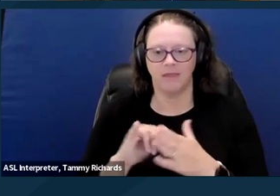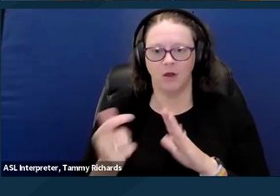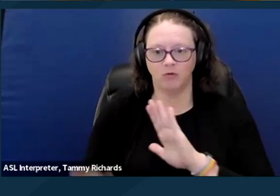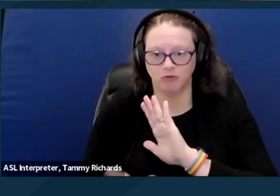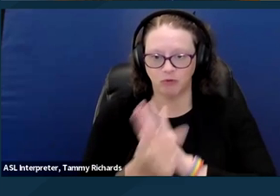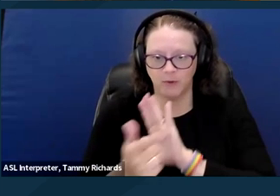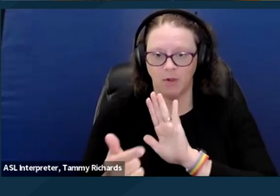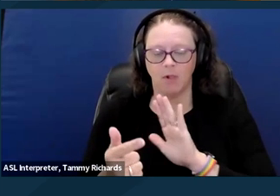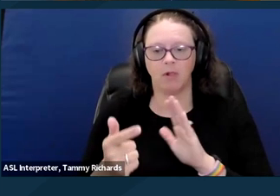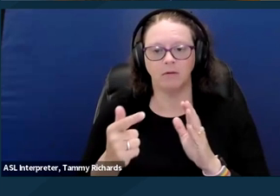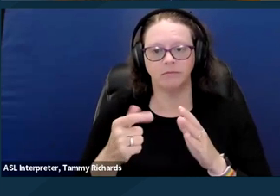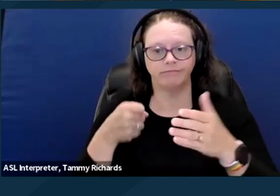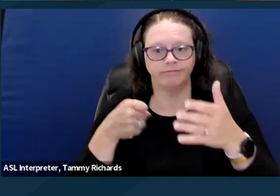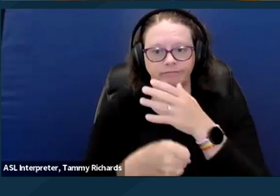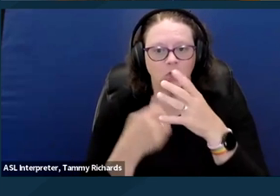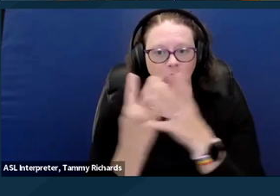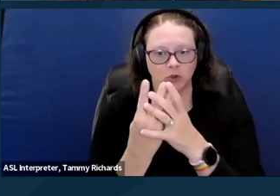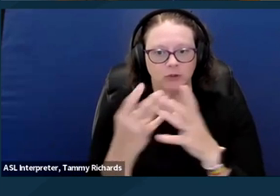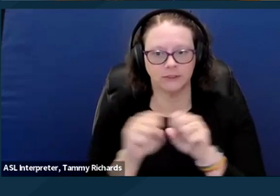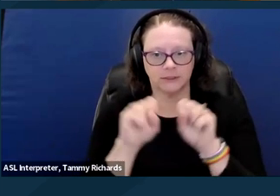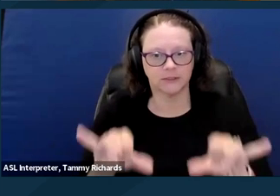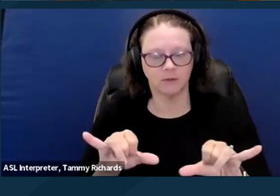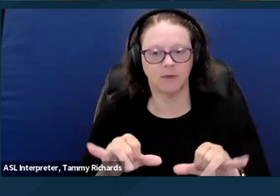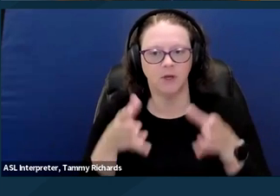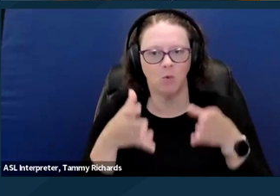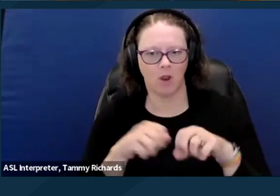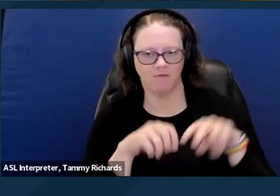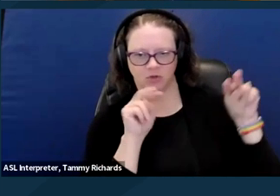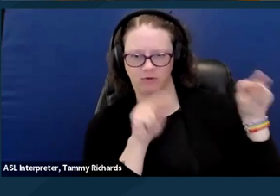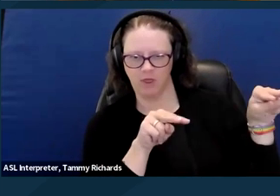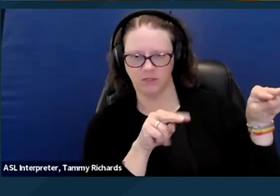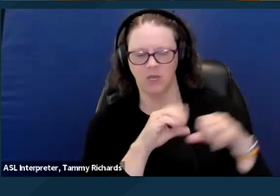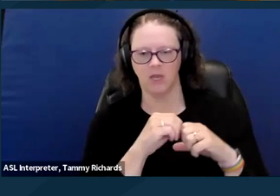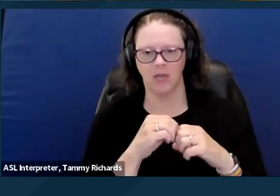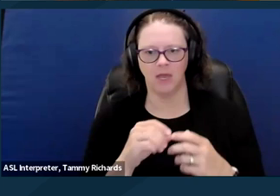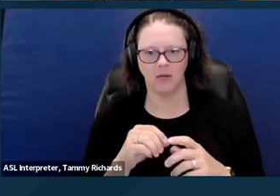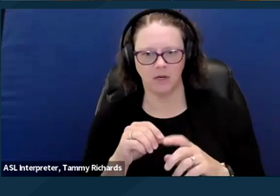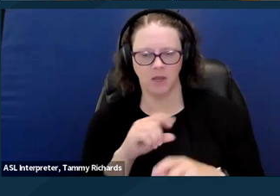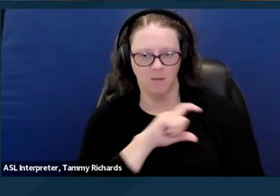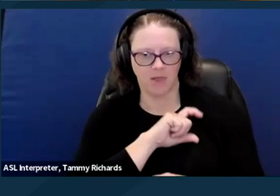as a way of surveillance and policing people with disabilities experiencing homelessness,